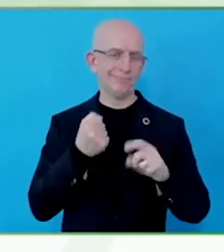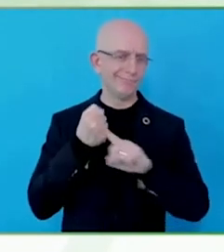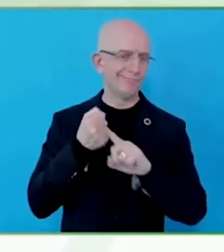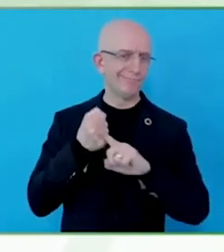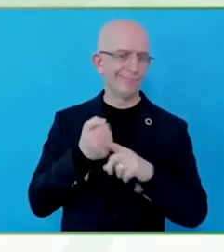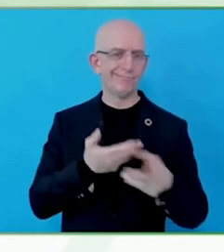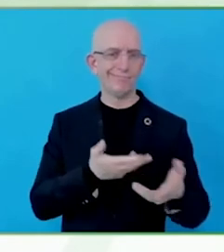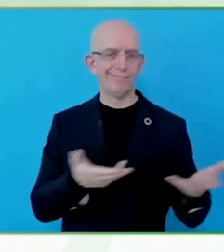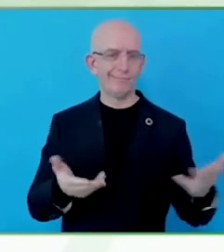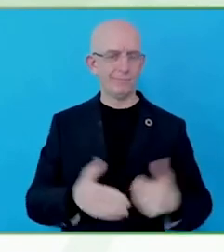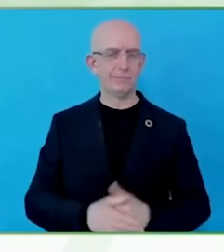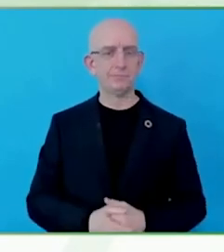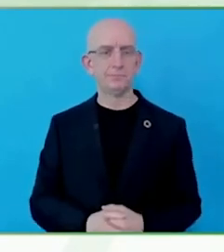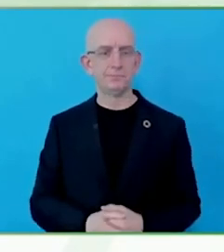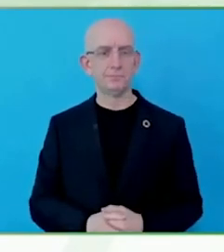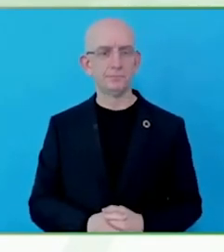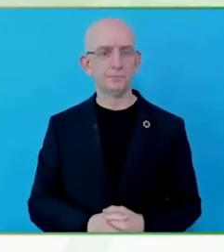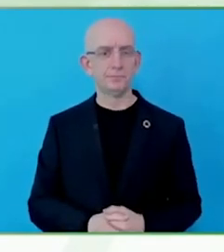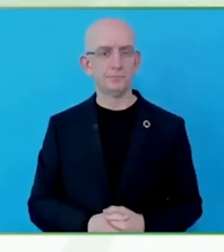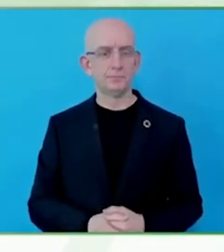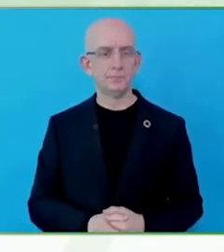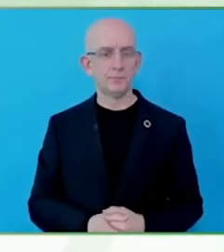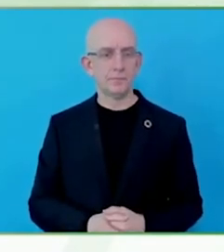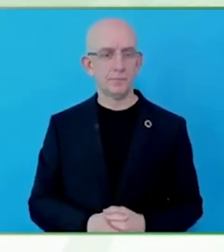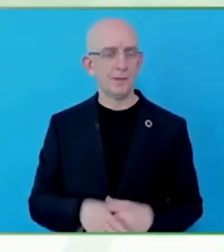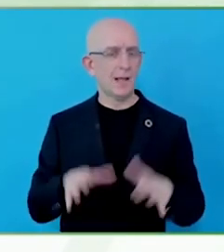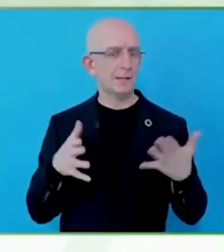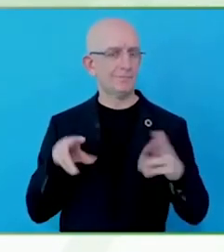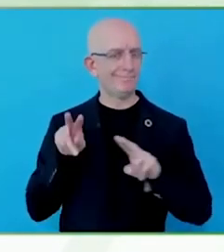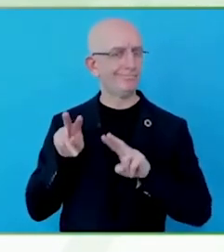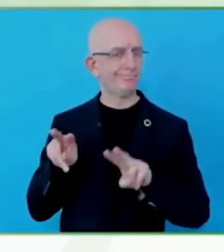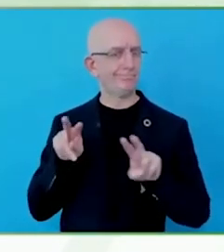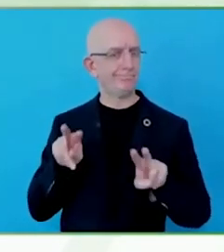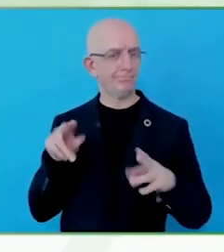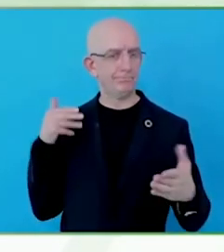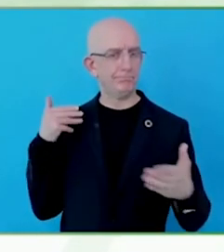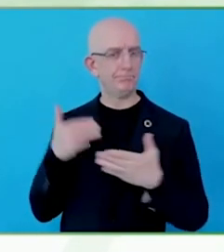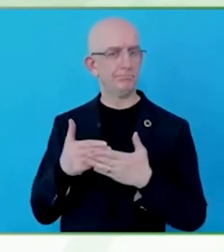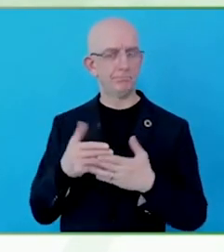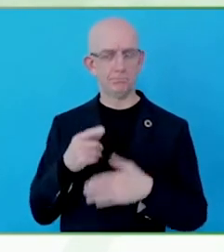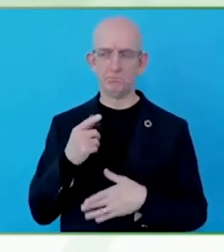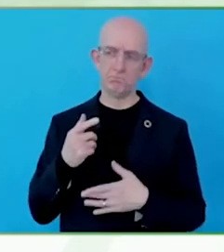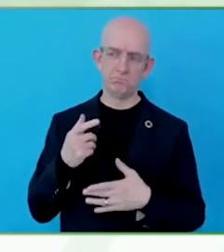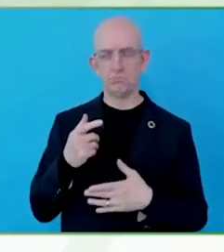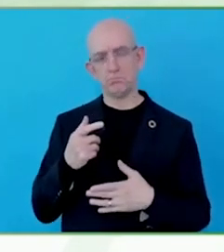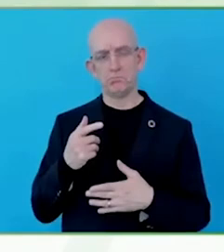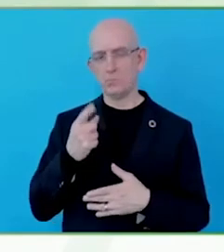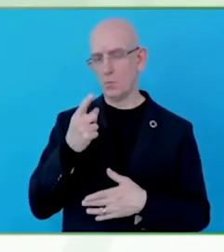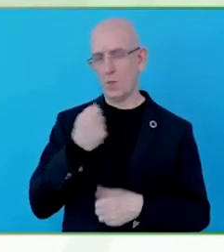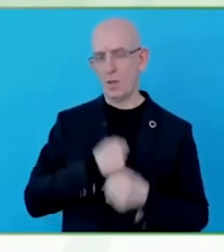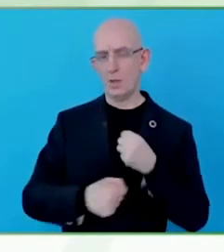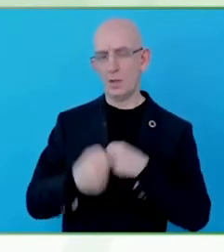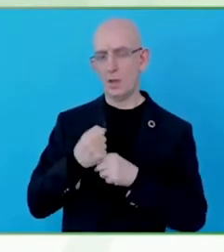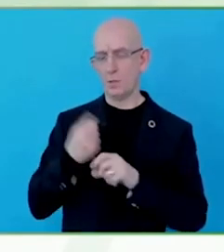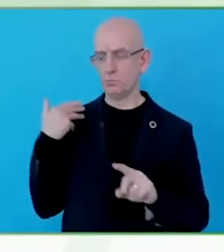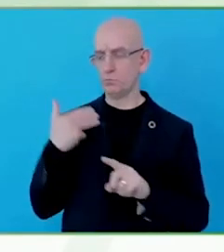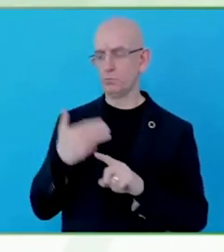For example, we created, just the end of last year the first